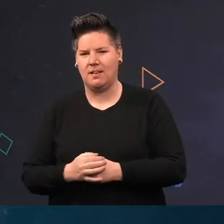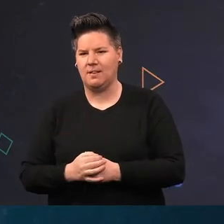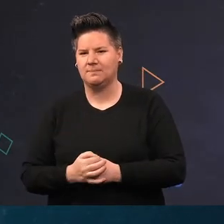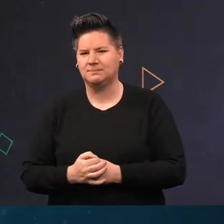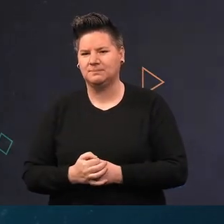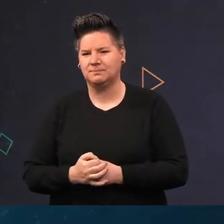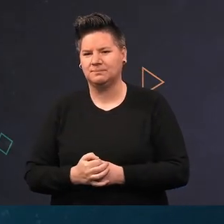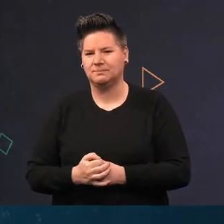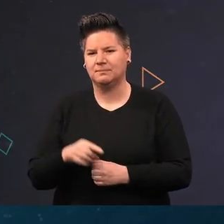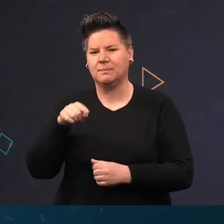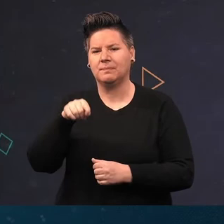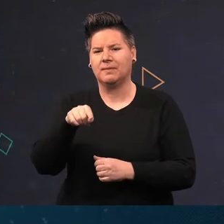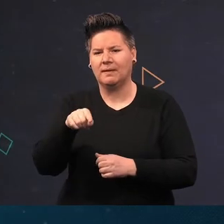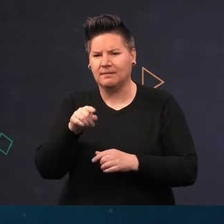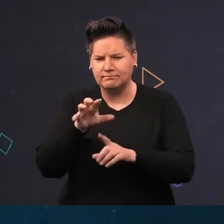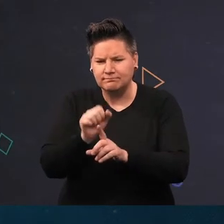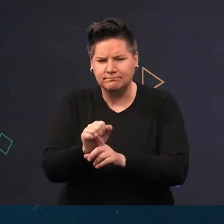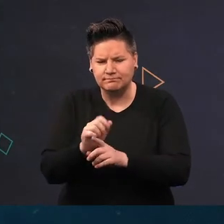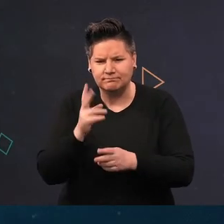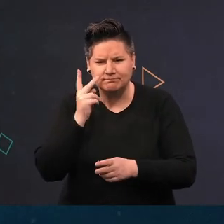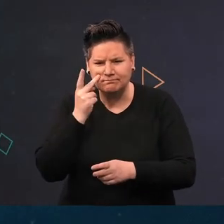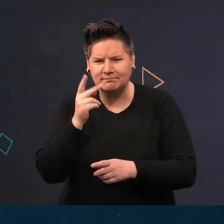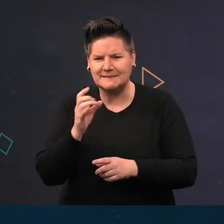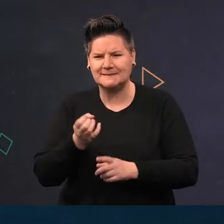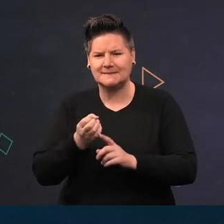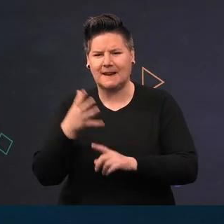here a c-squared probably dip the silver but these can be tricky to identify